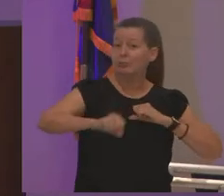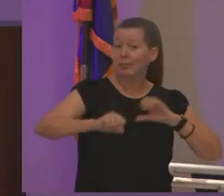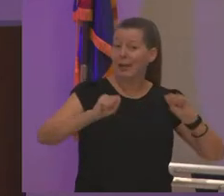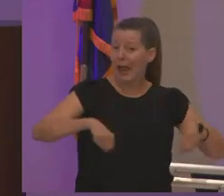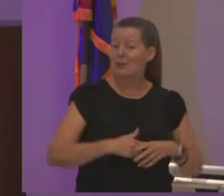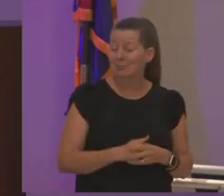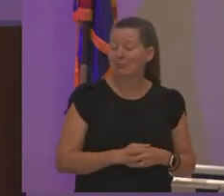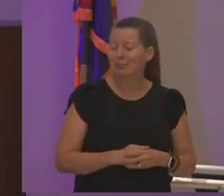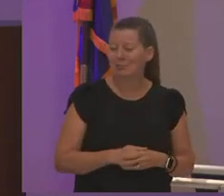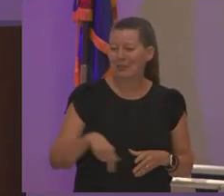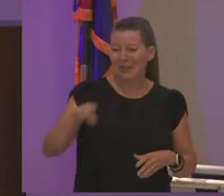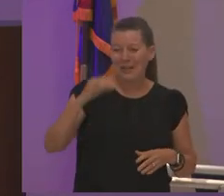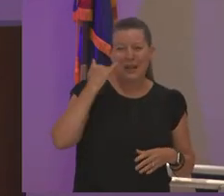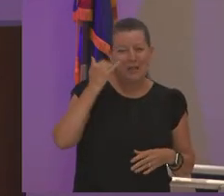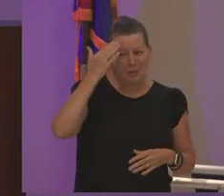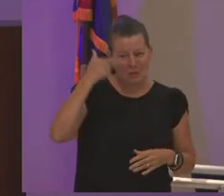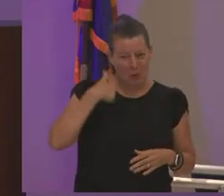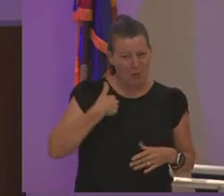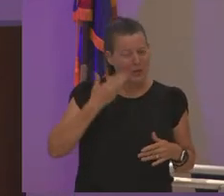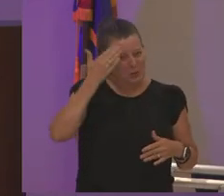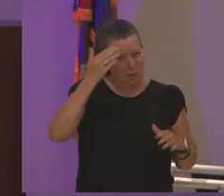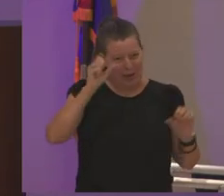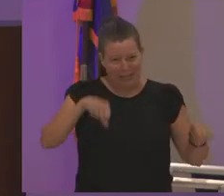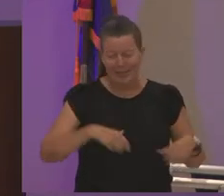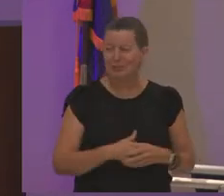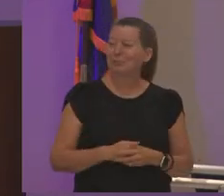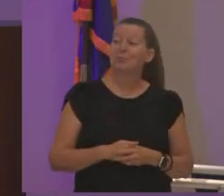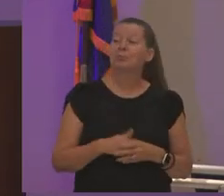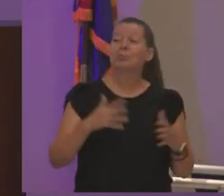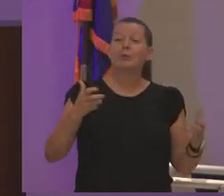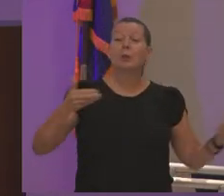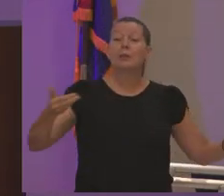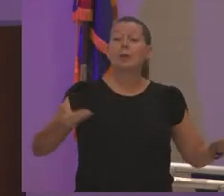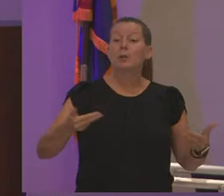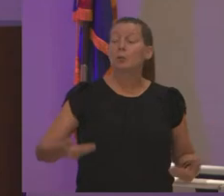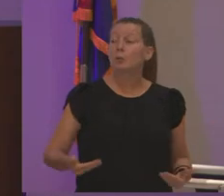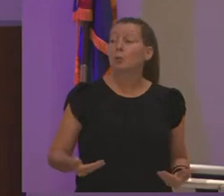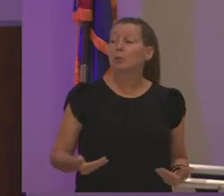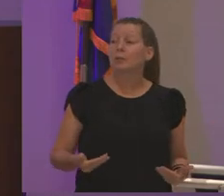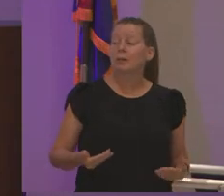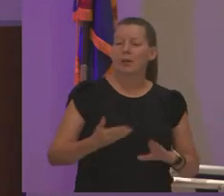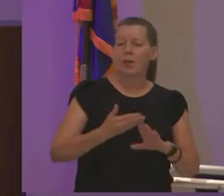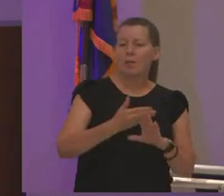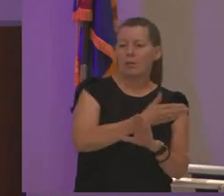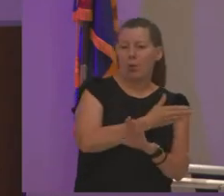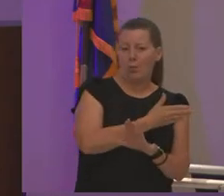those of you who know me know i can go uh i want to introduce you to a former mesa community